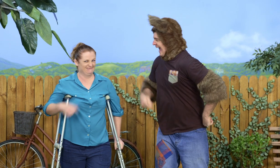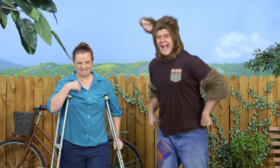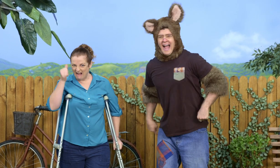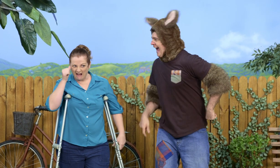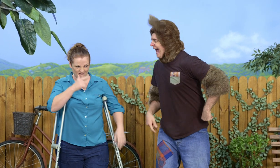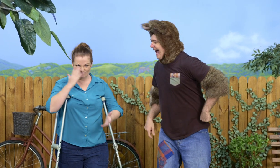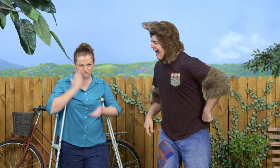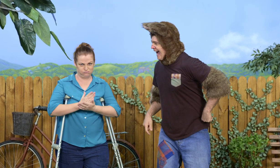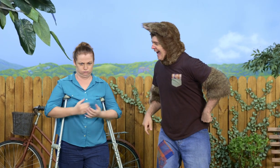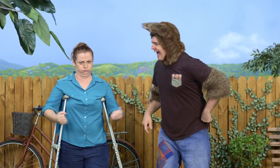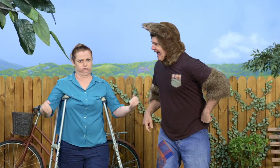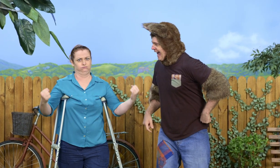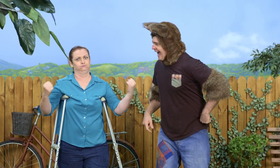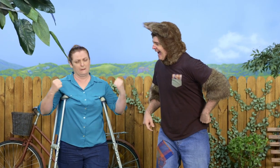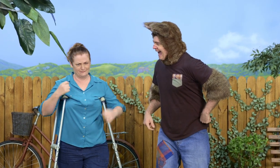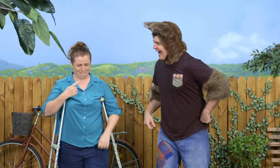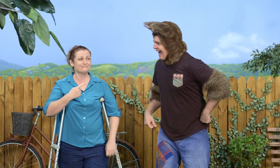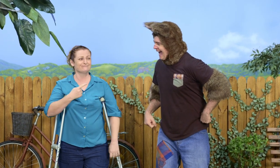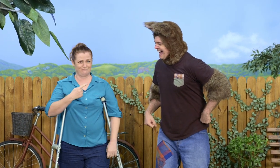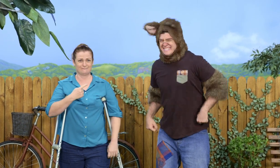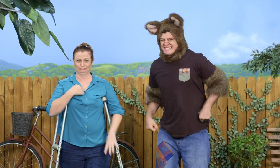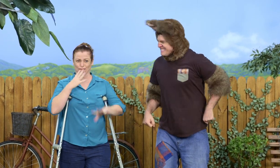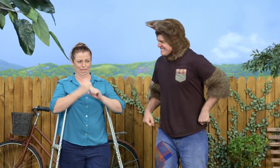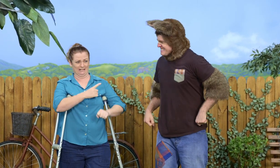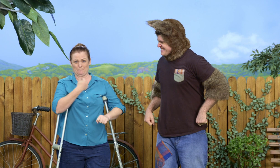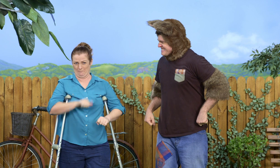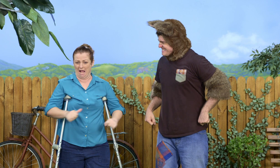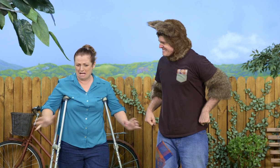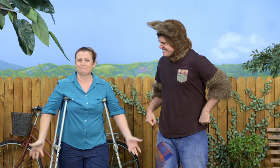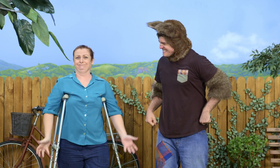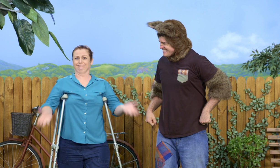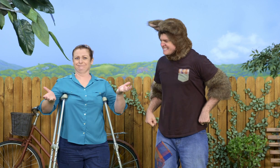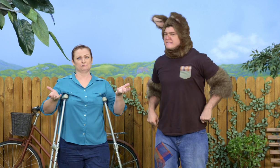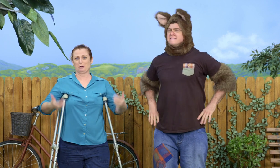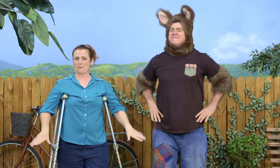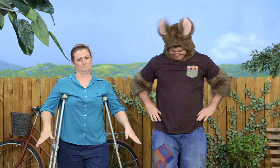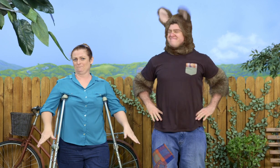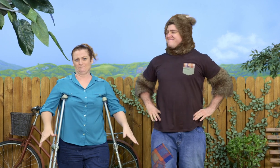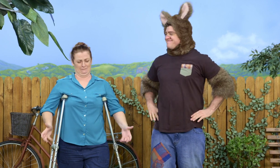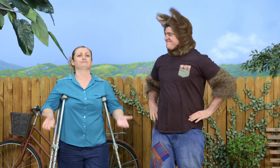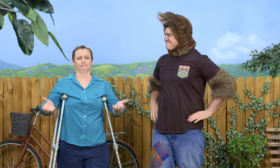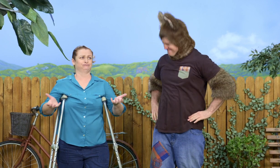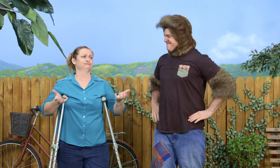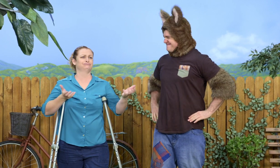I know you're very strong, Possum. And I do trust that you wouldn't drop me, but...